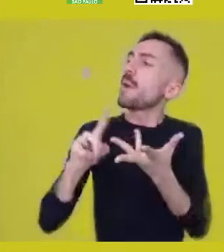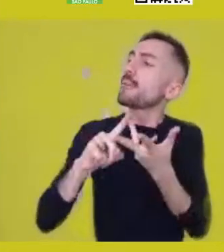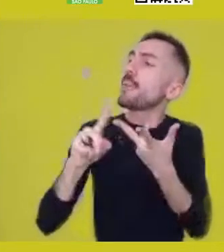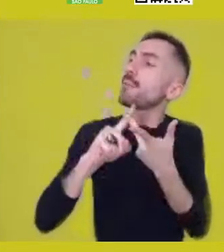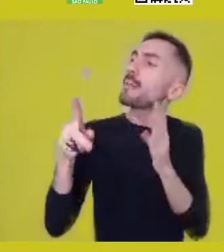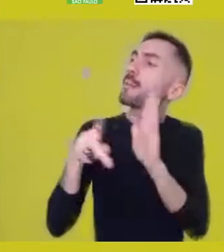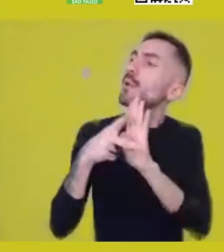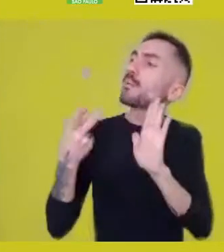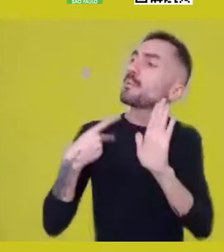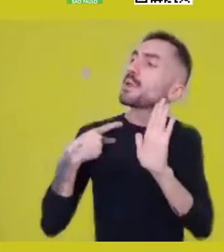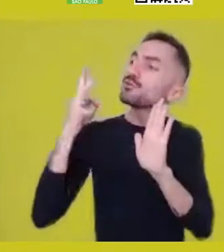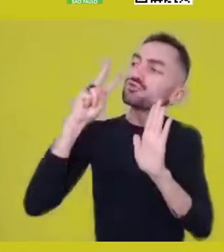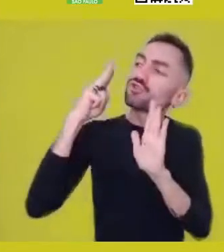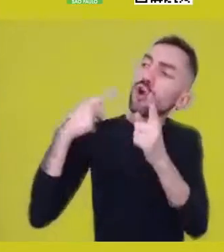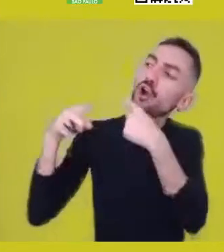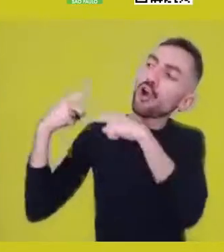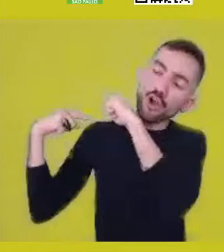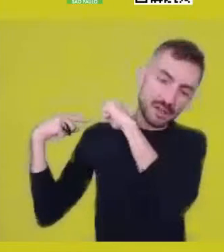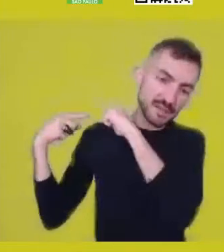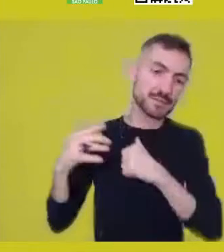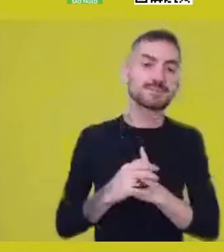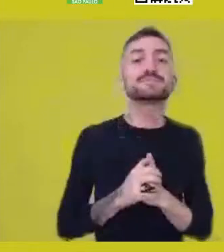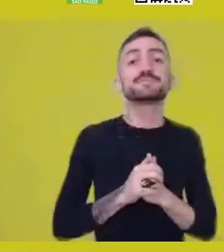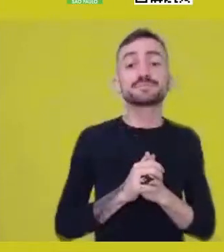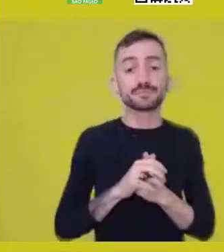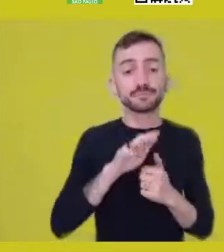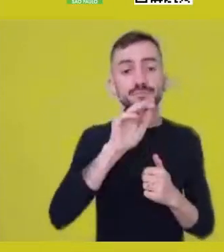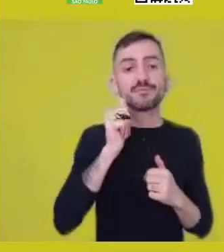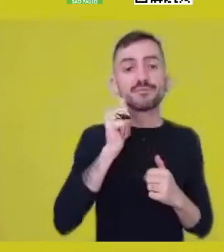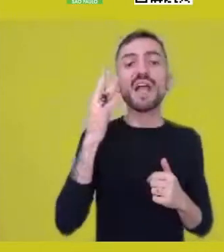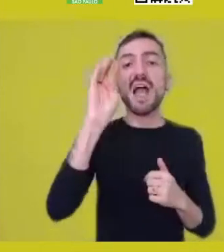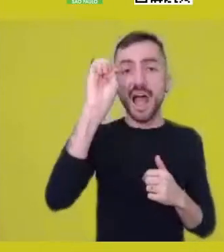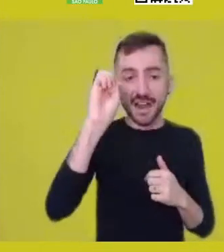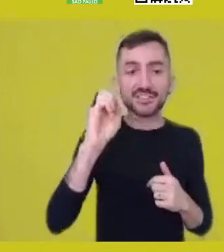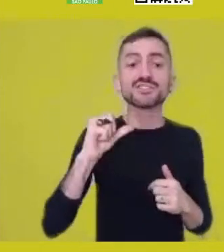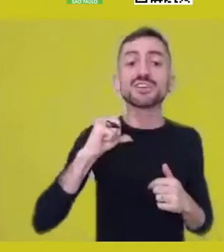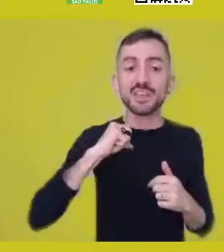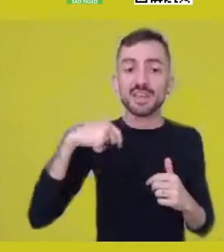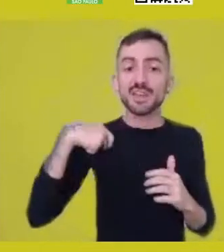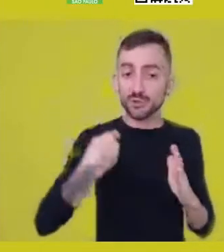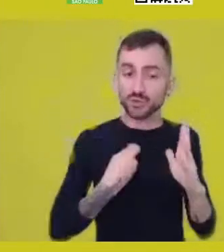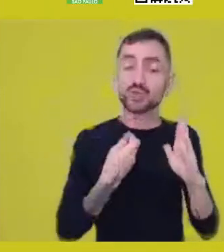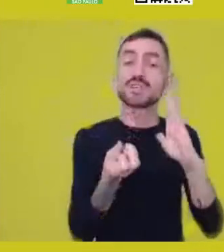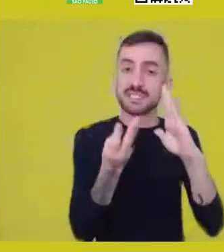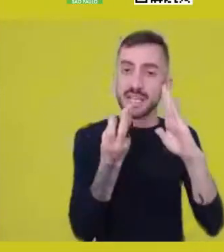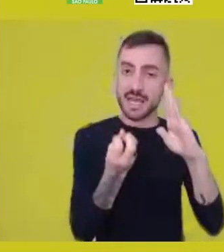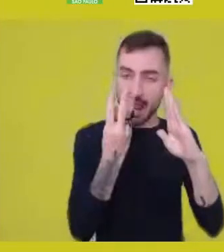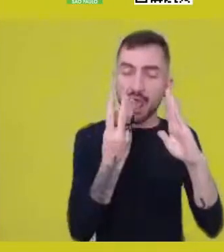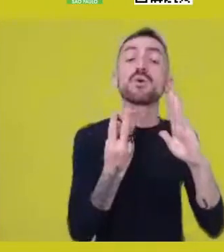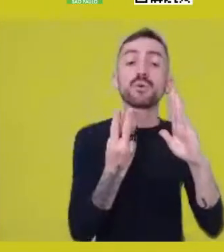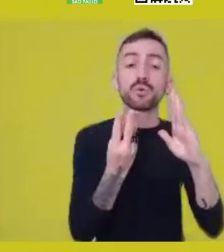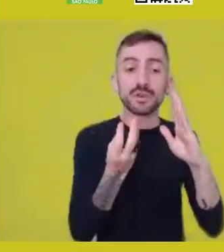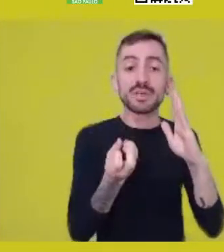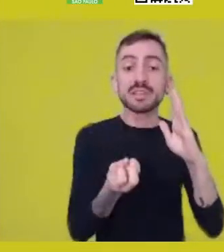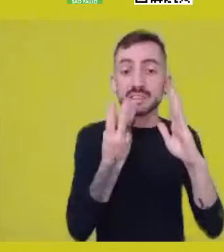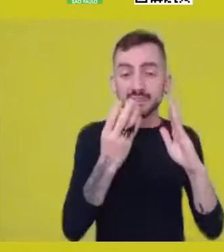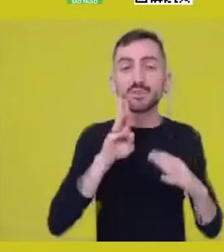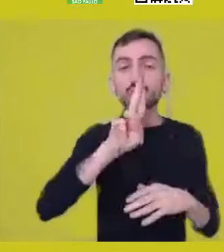Concerning art, I’m part of a poetic group, Griotagem, and I always open our meetings talking about art